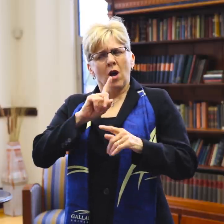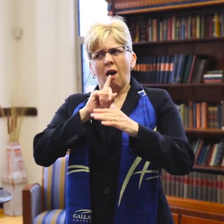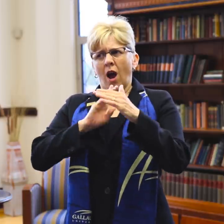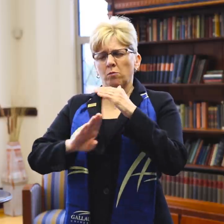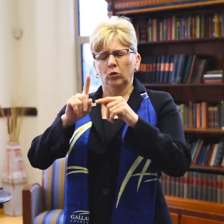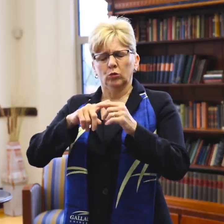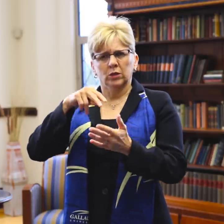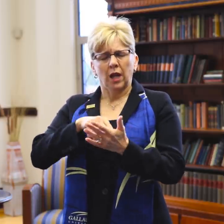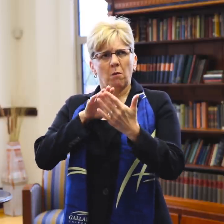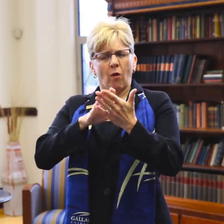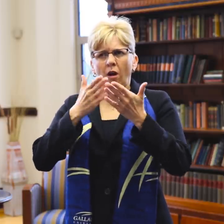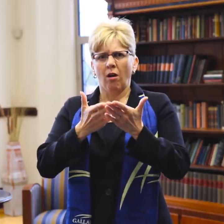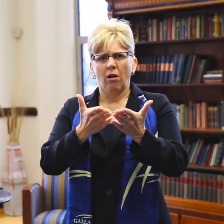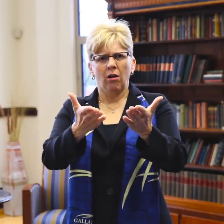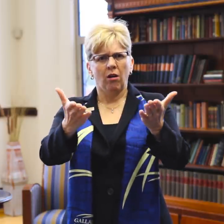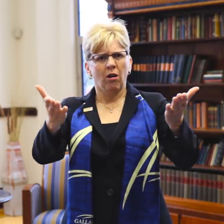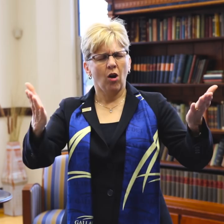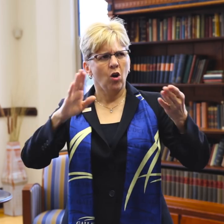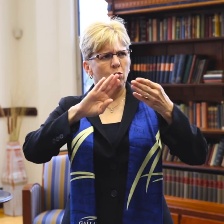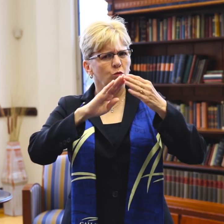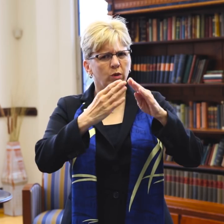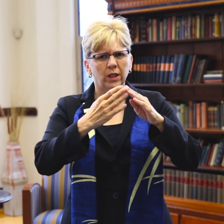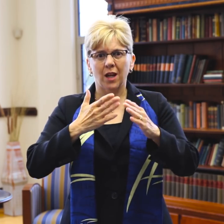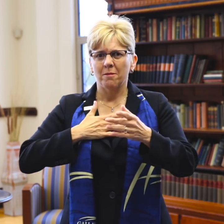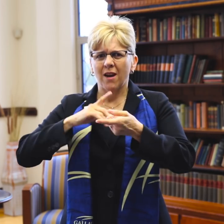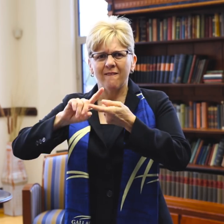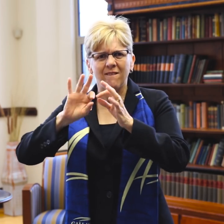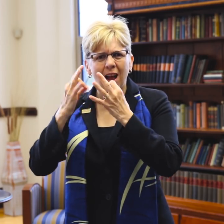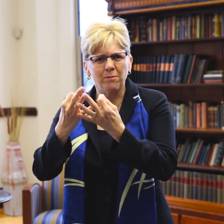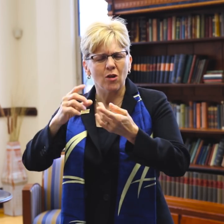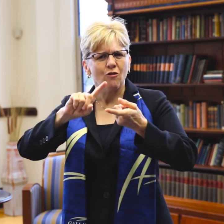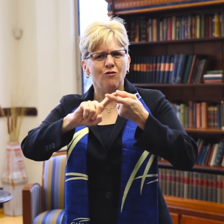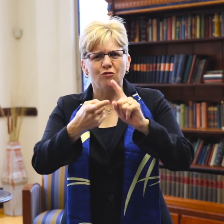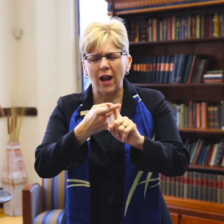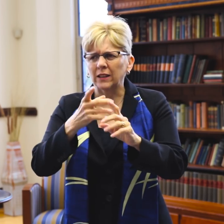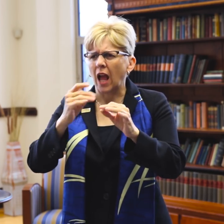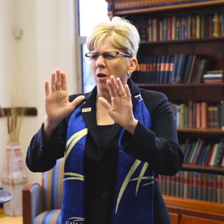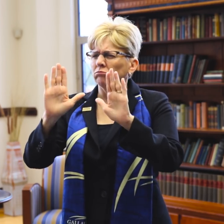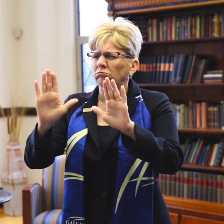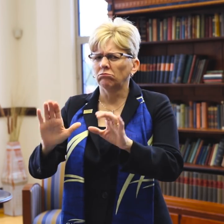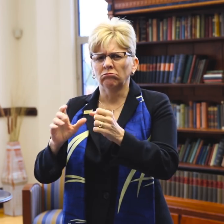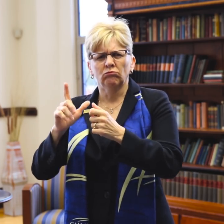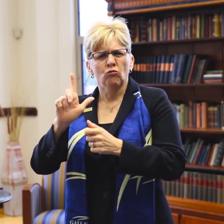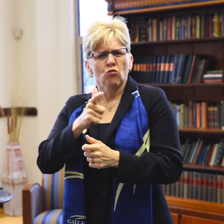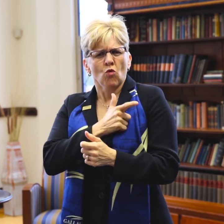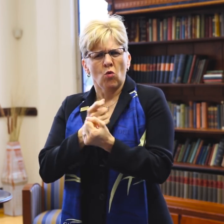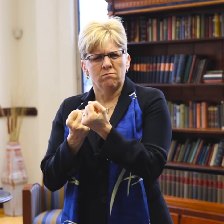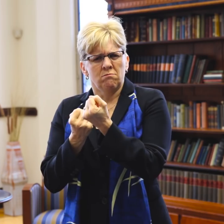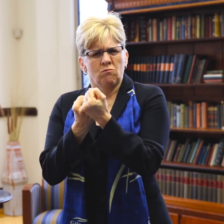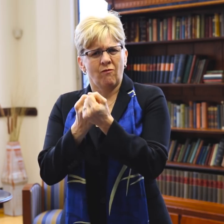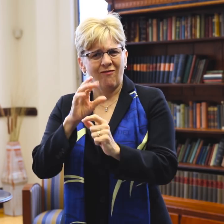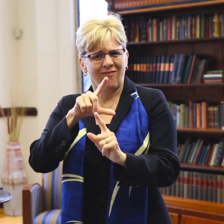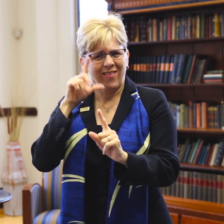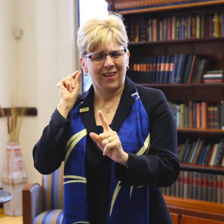I was humbled to stand before the campus community, my family and friends, and loyal supporters of Gallaudet